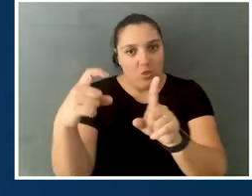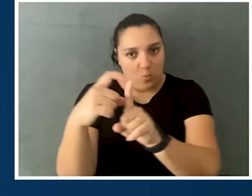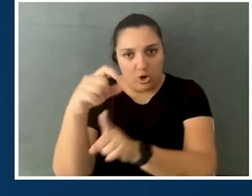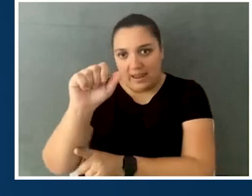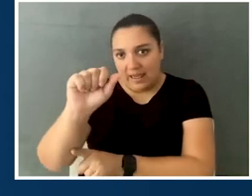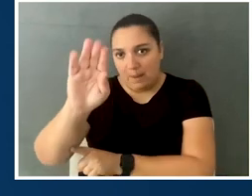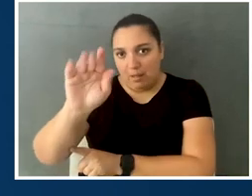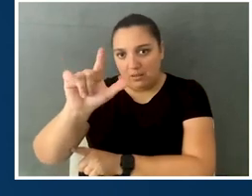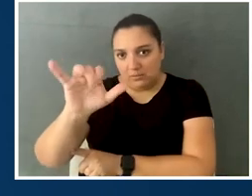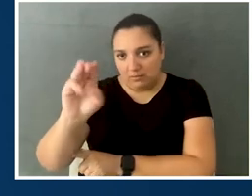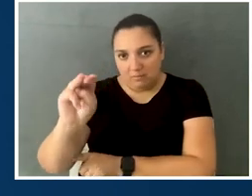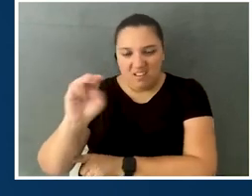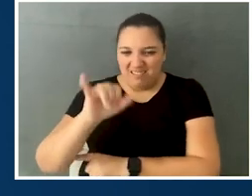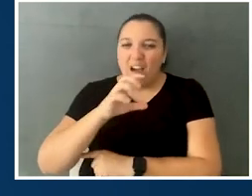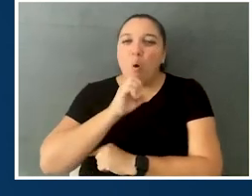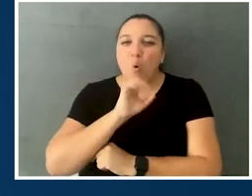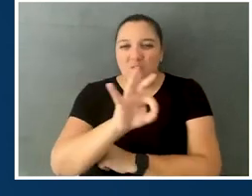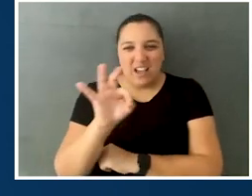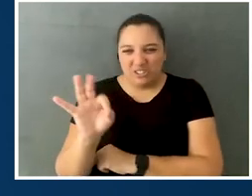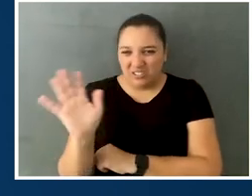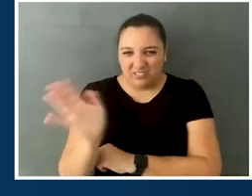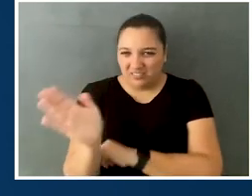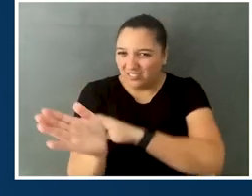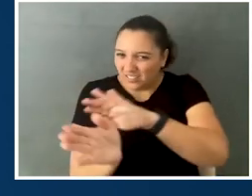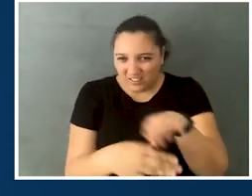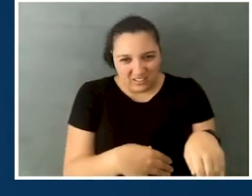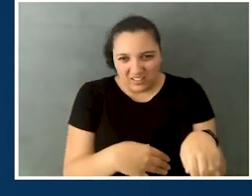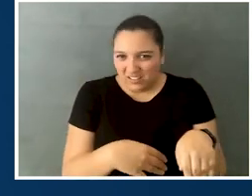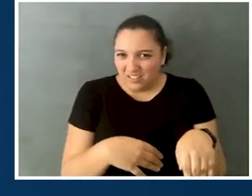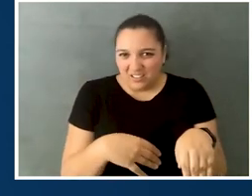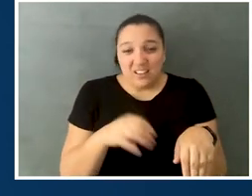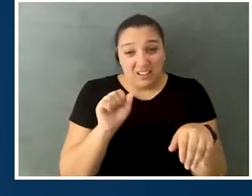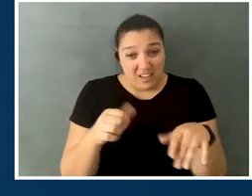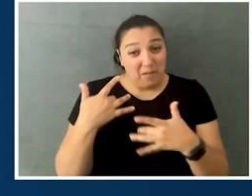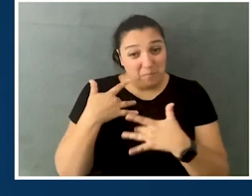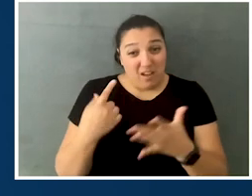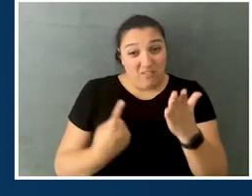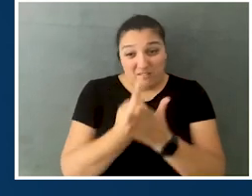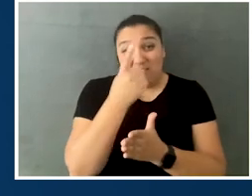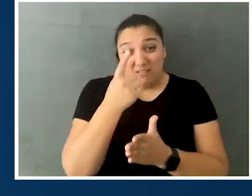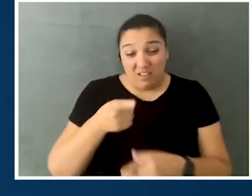and words that really are outdated, and, quite honestly, can be very offensive to people.